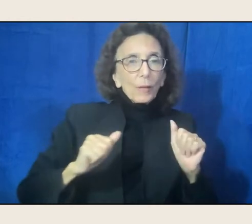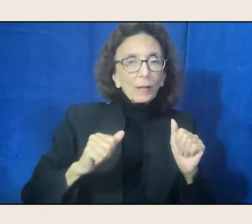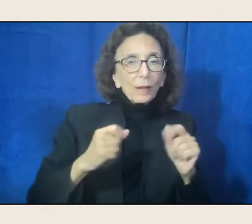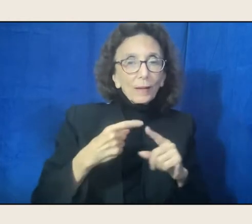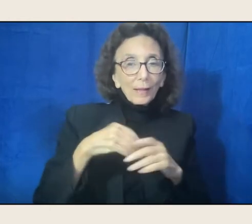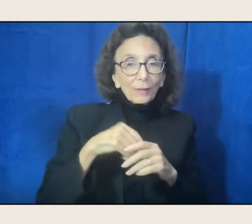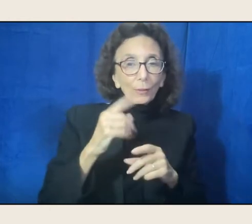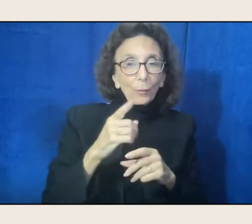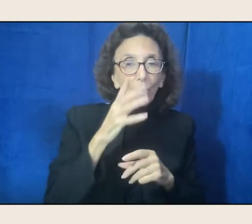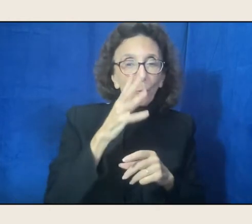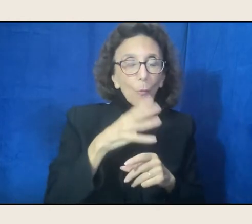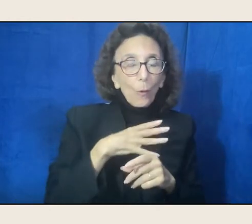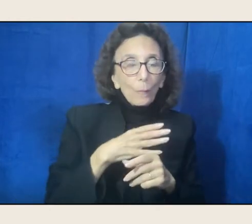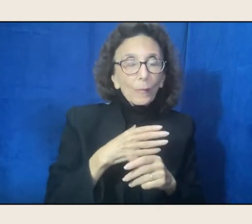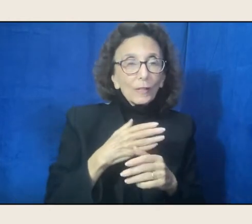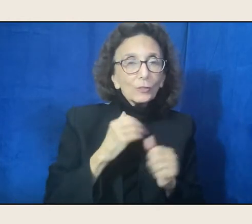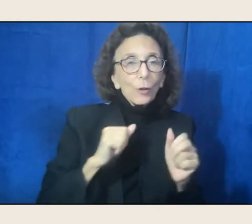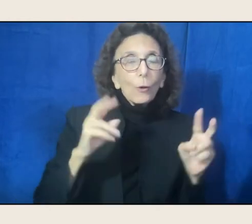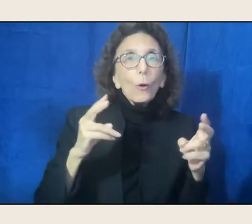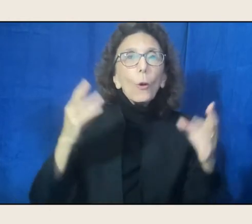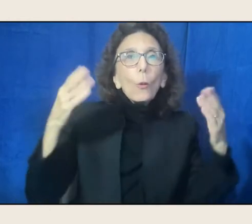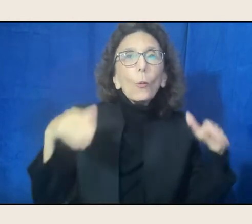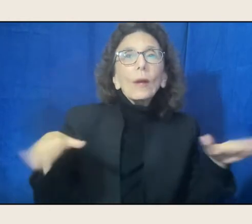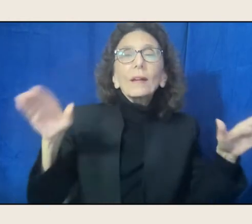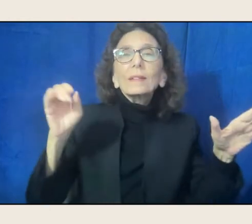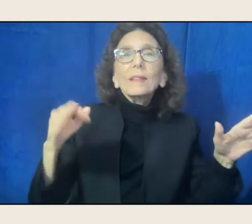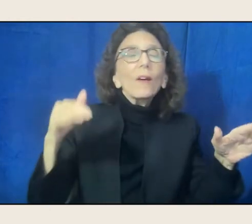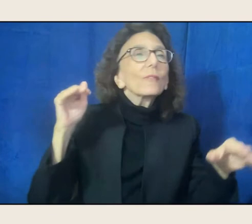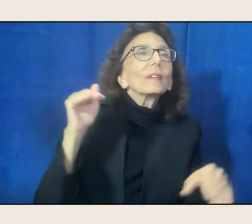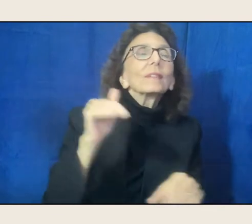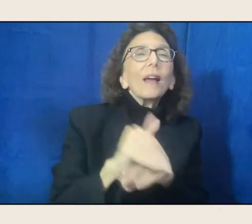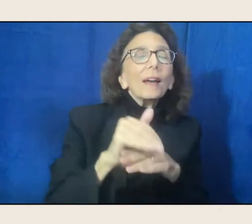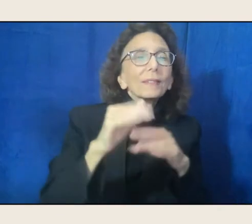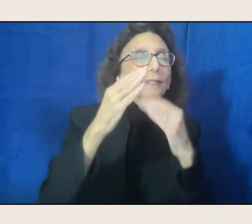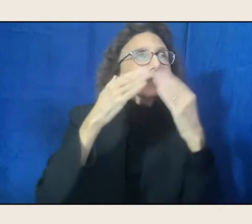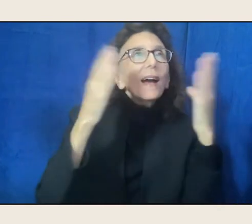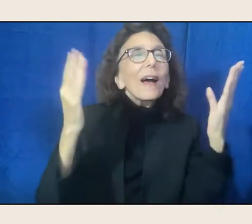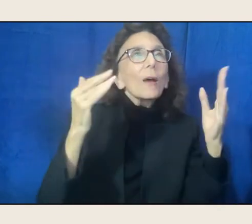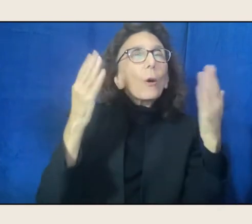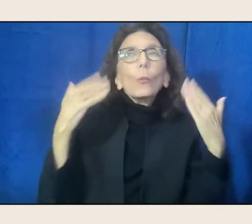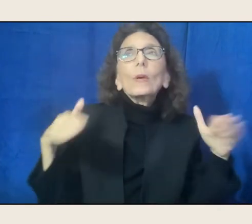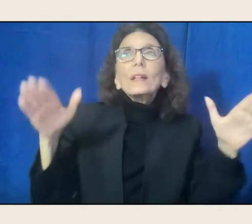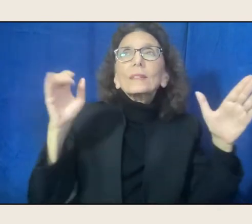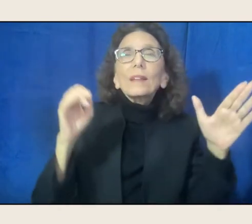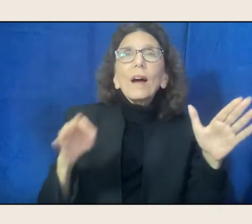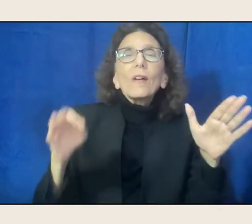Wings of the Night Sky, Wings of Morning Light, which premiered at the Autry Museum of the American West